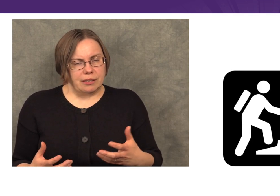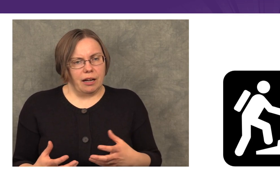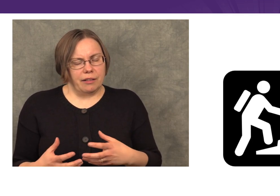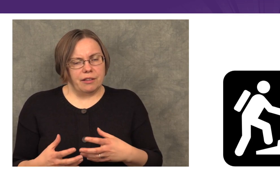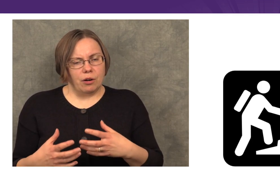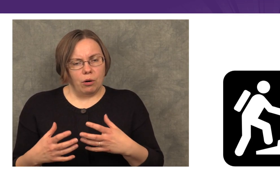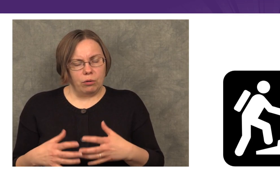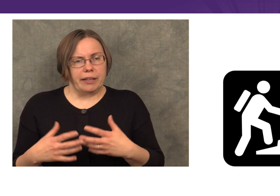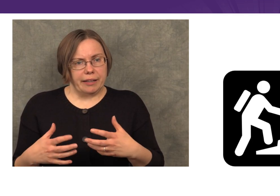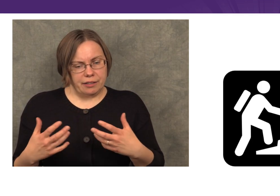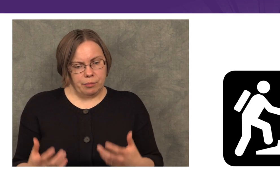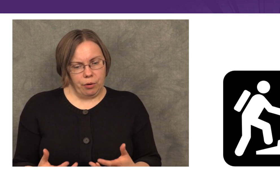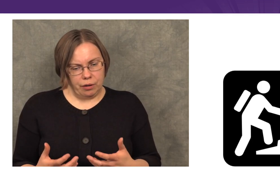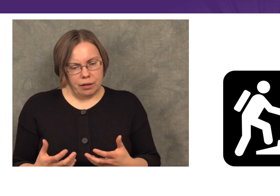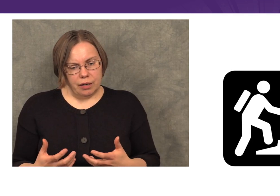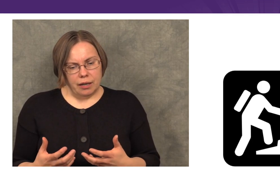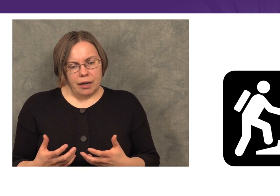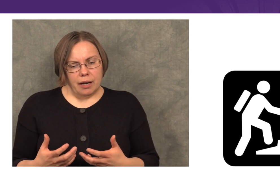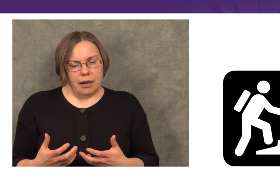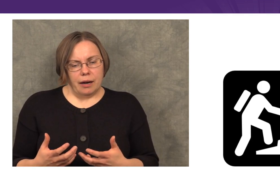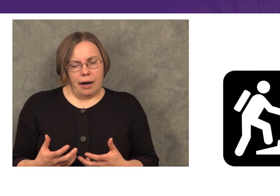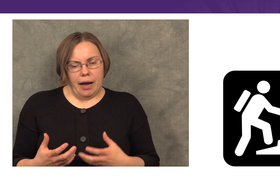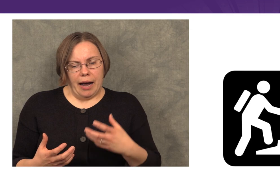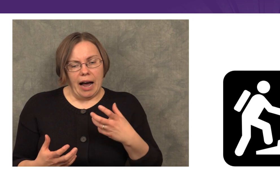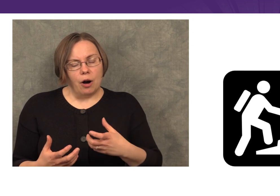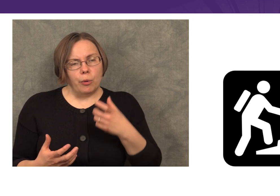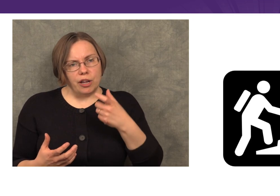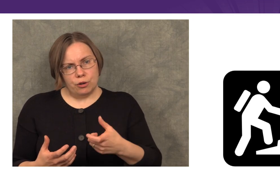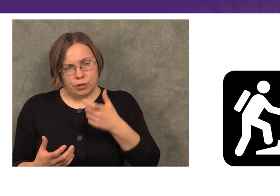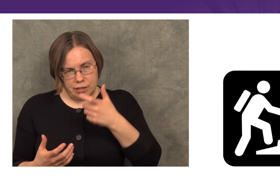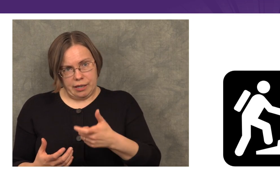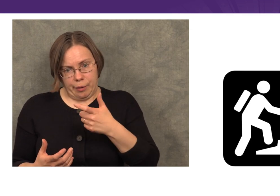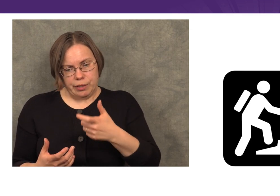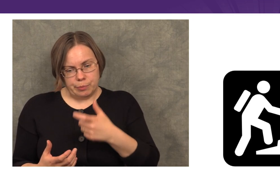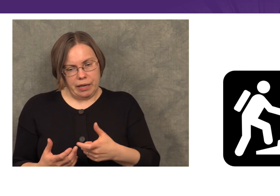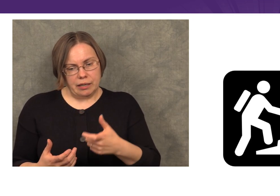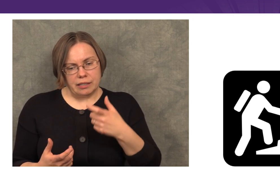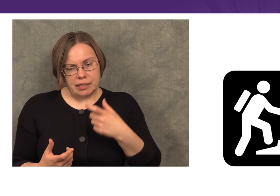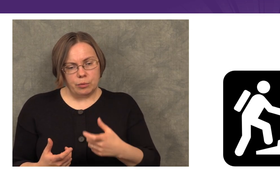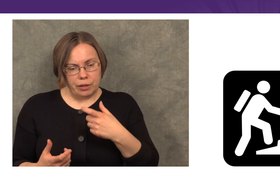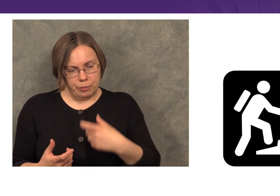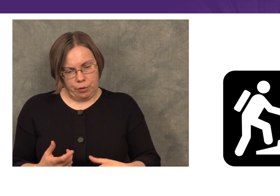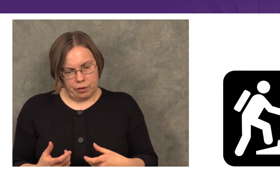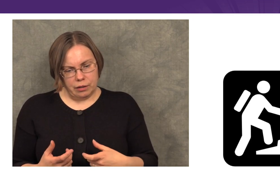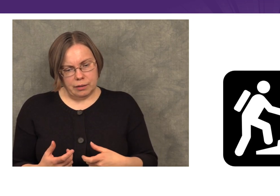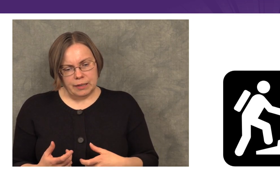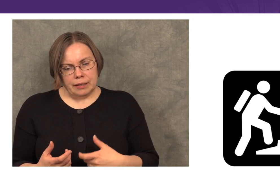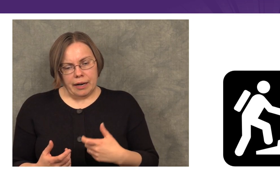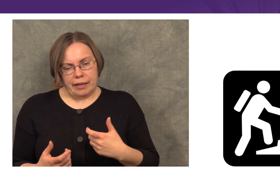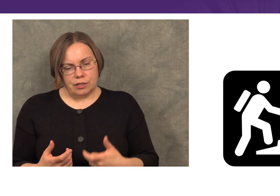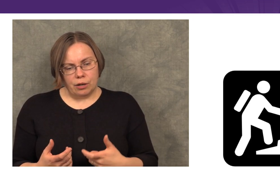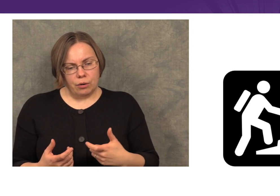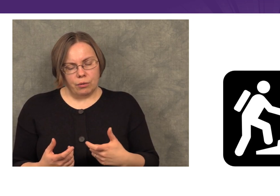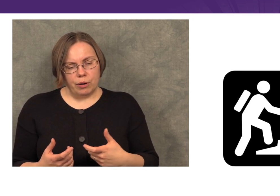it’s not the only thing that’s important. How we use the time we spend is equally important.